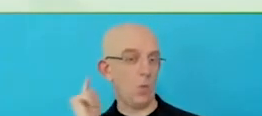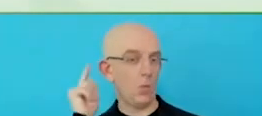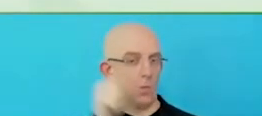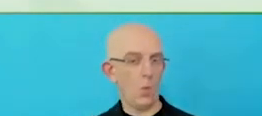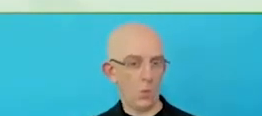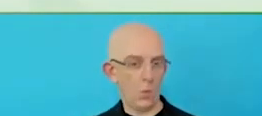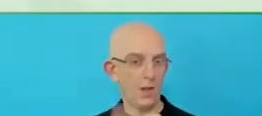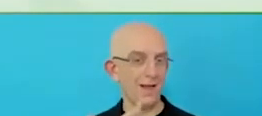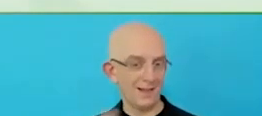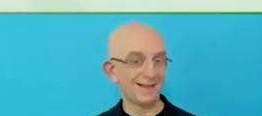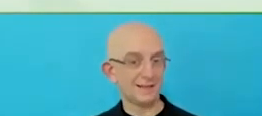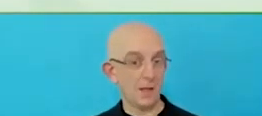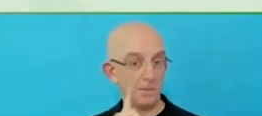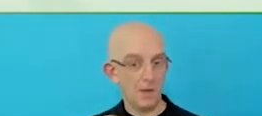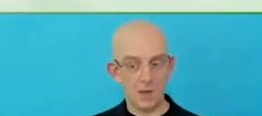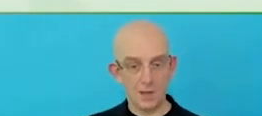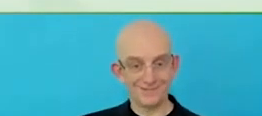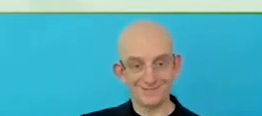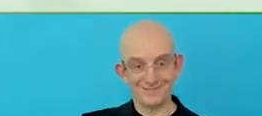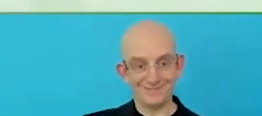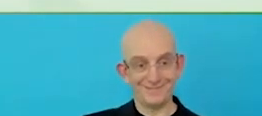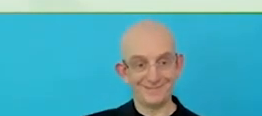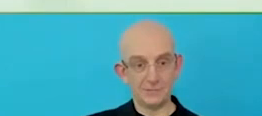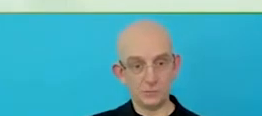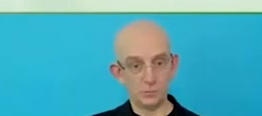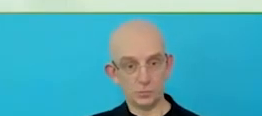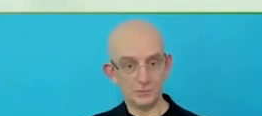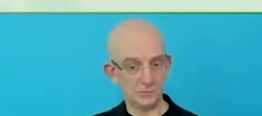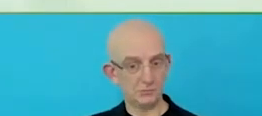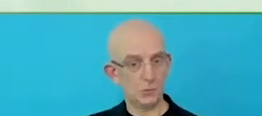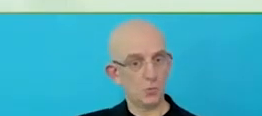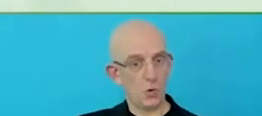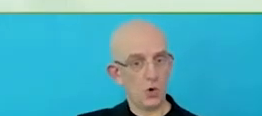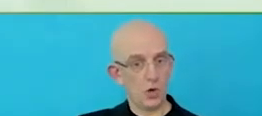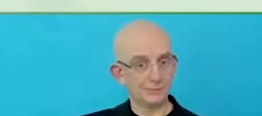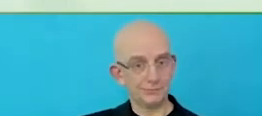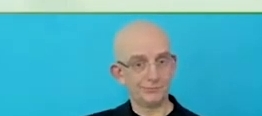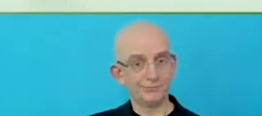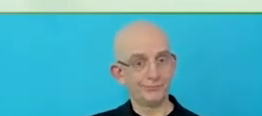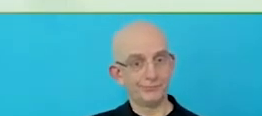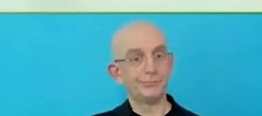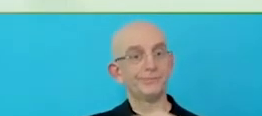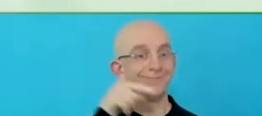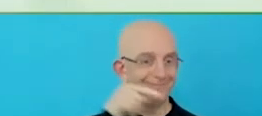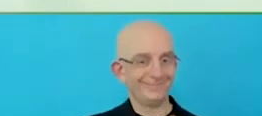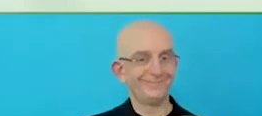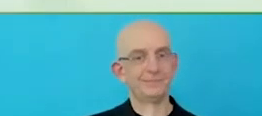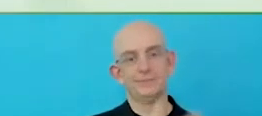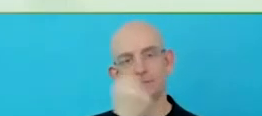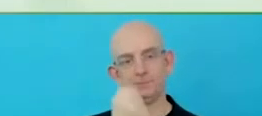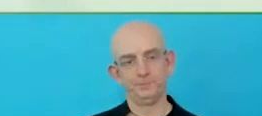Have a great day and see you hopefully, in person at the next Zero Project Conference. Thank you.